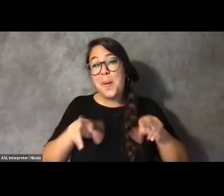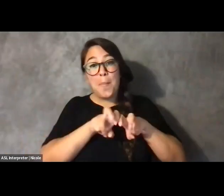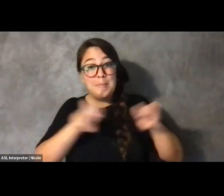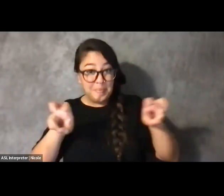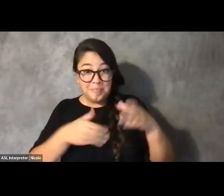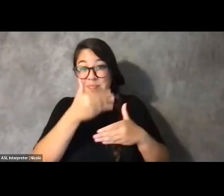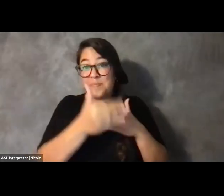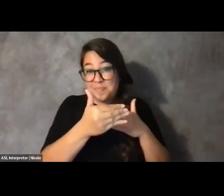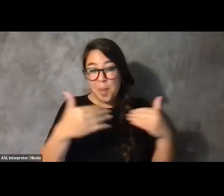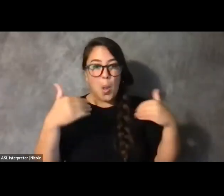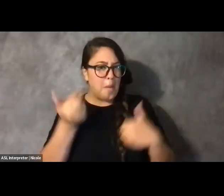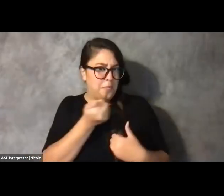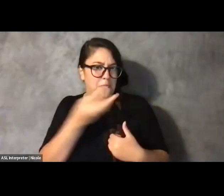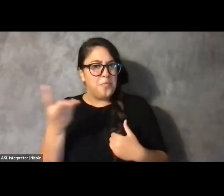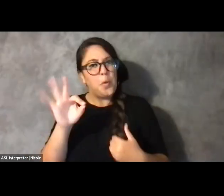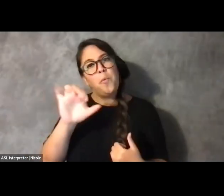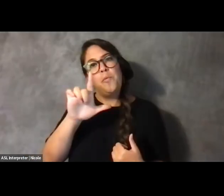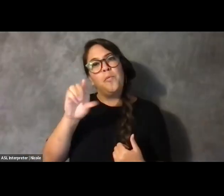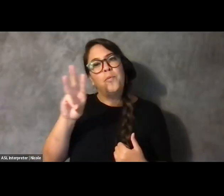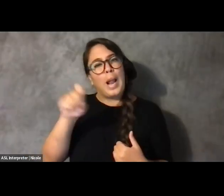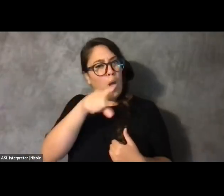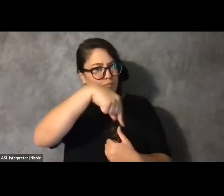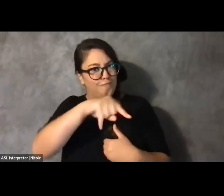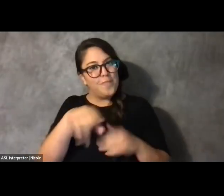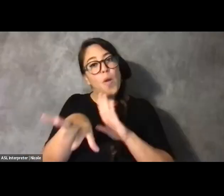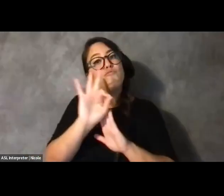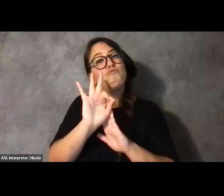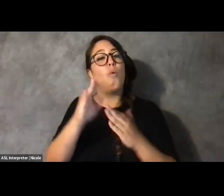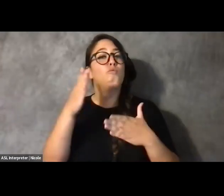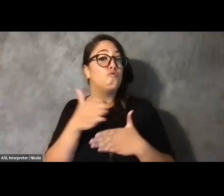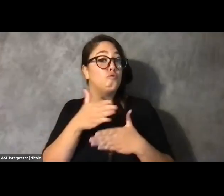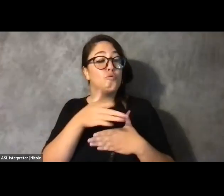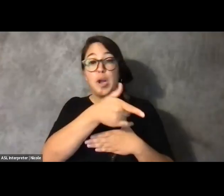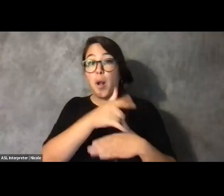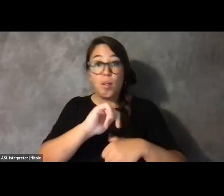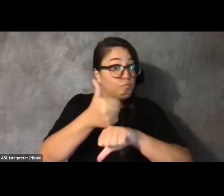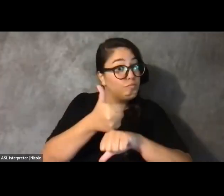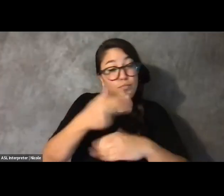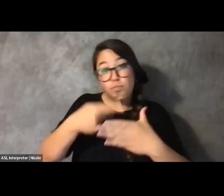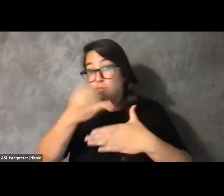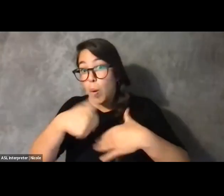We have a few fellows who have chosen to share what they've created and invested in so far